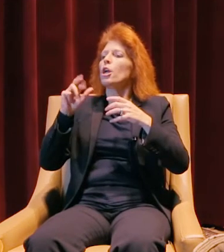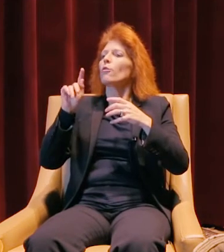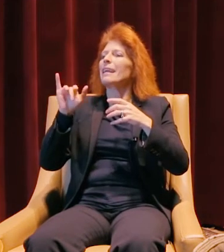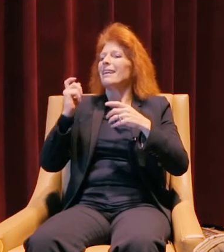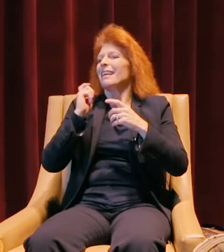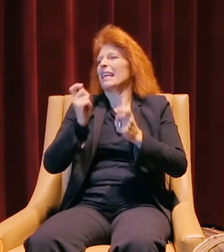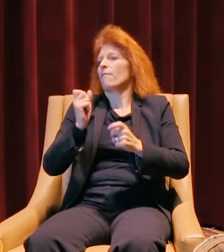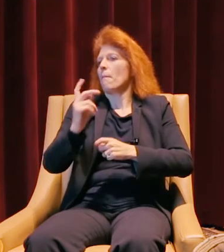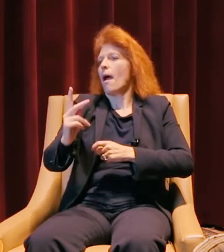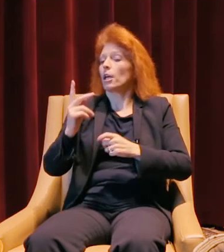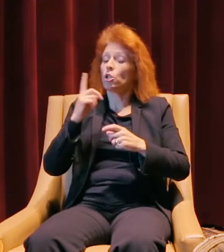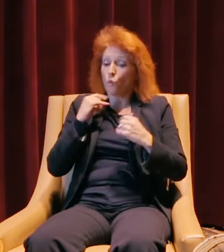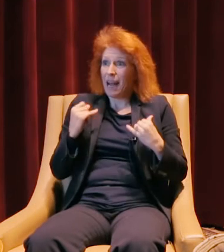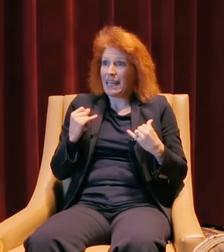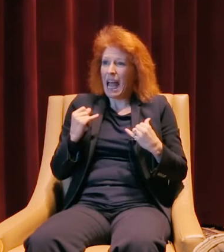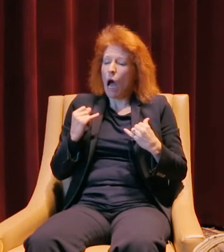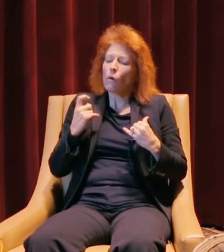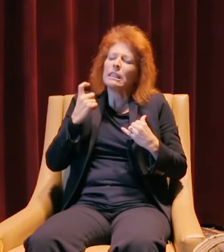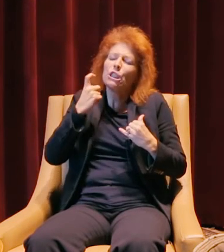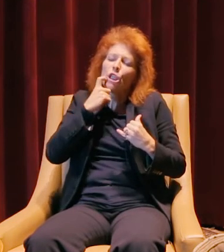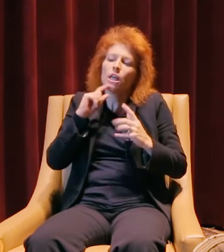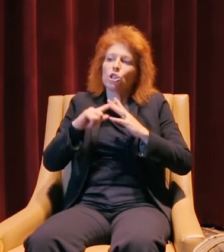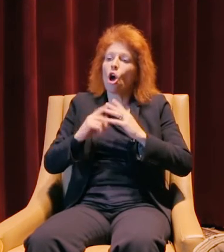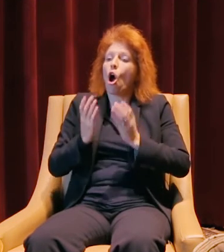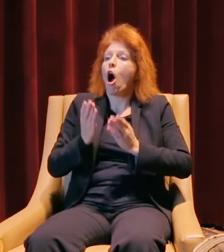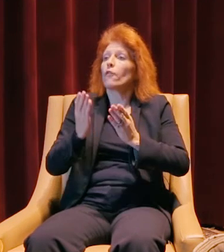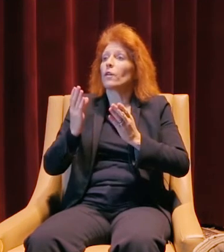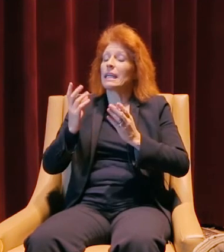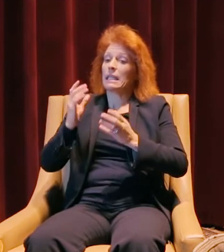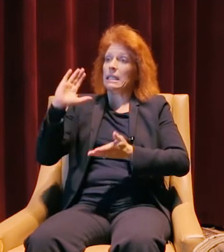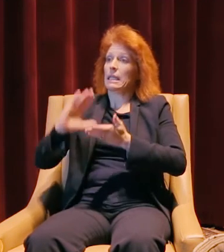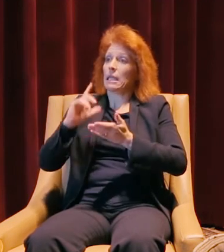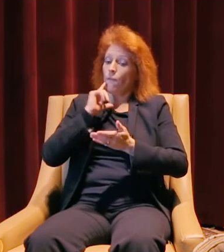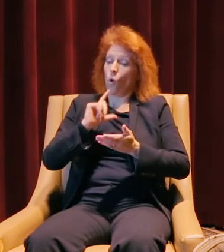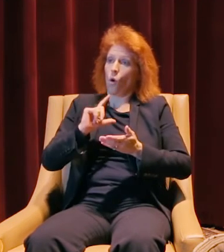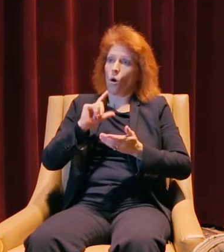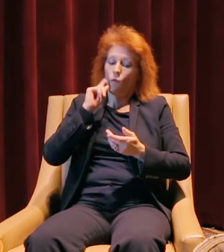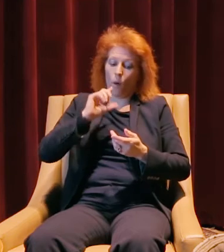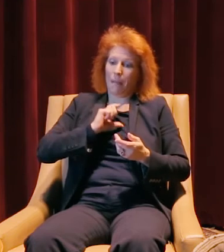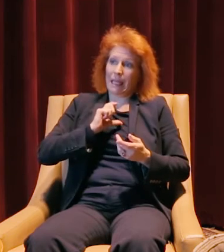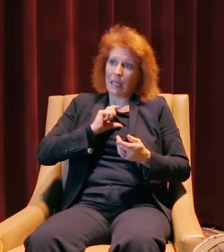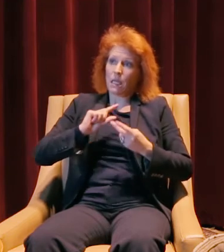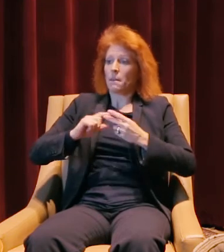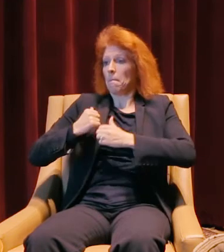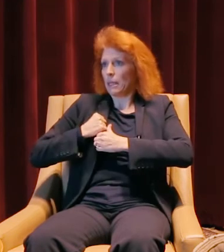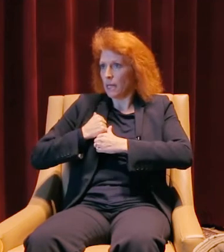Right now, we're just able to start offering some discounts for police, and law enforcement, and military,